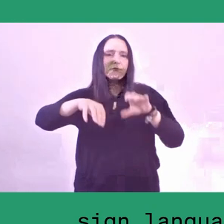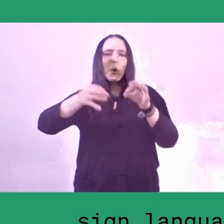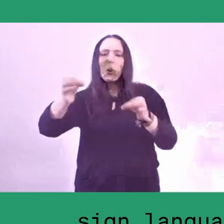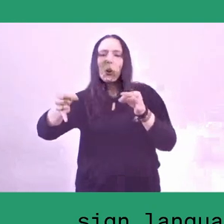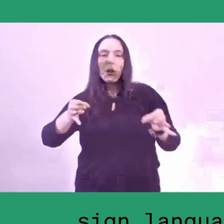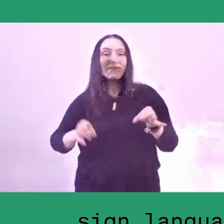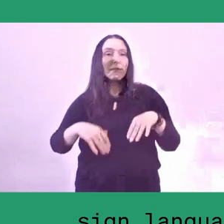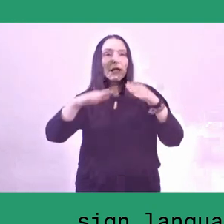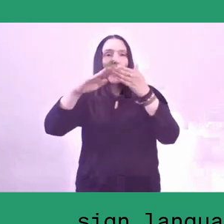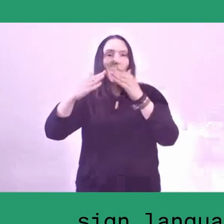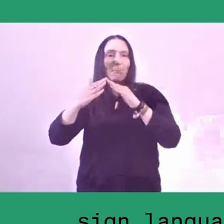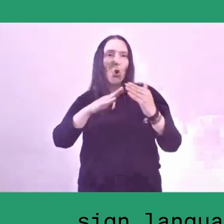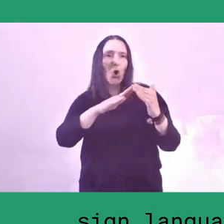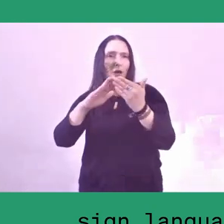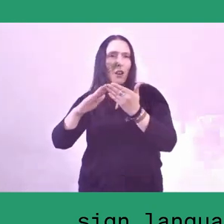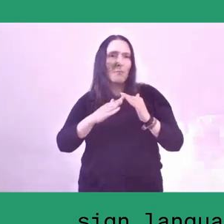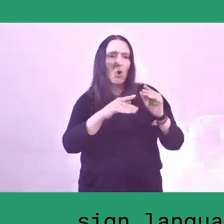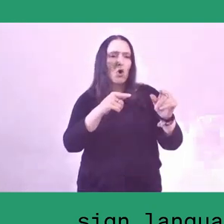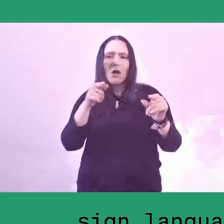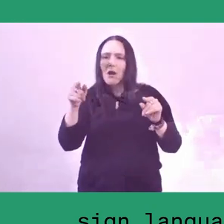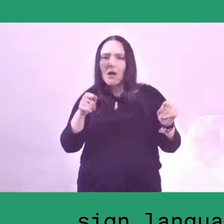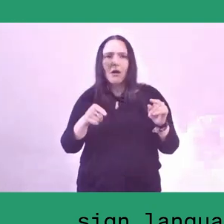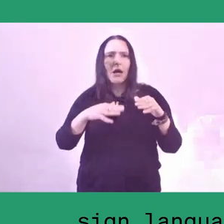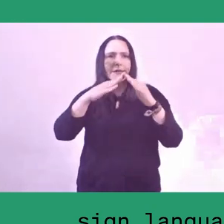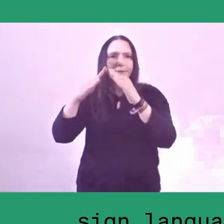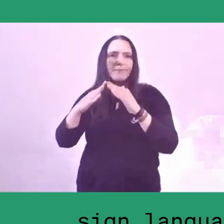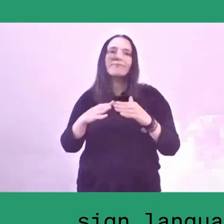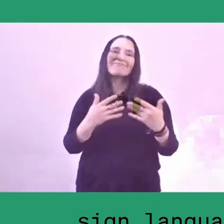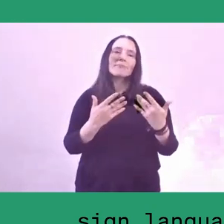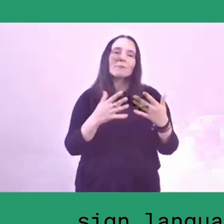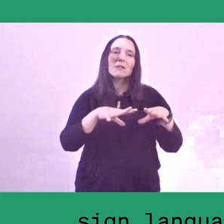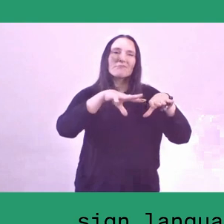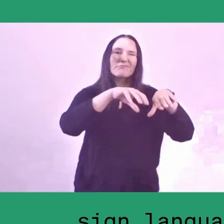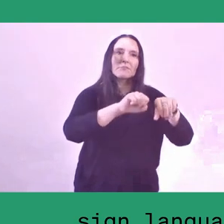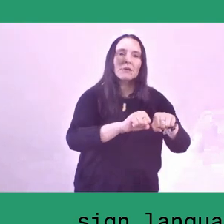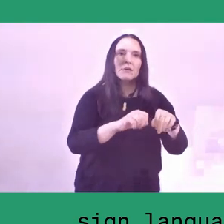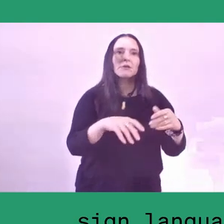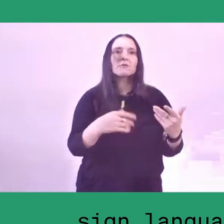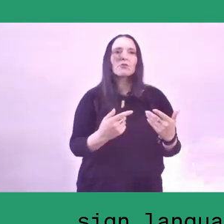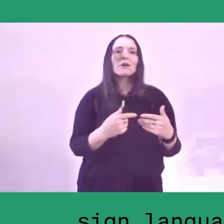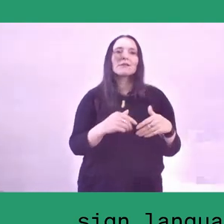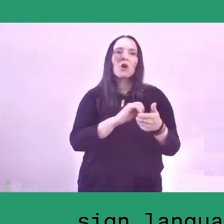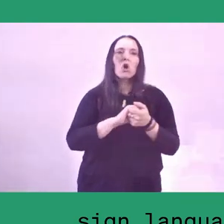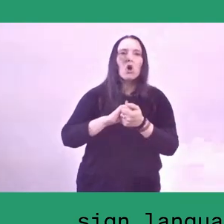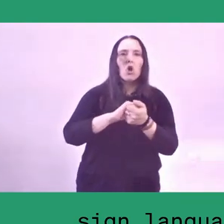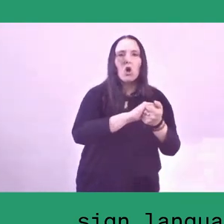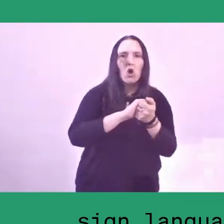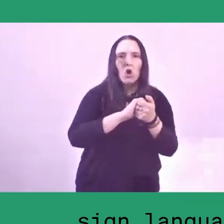which are still used by the communities where they belong to.